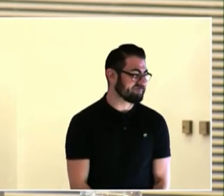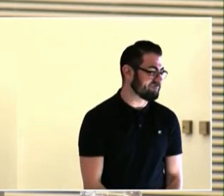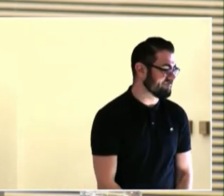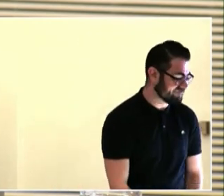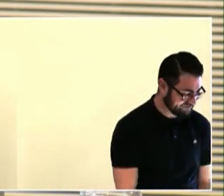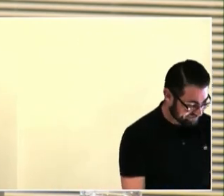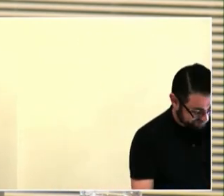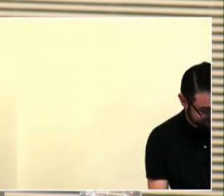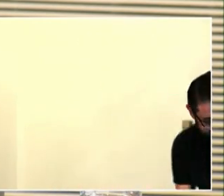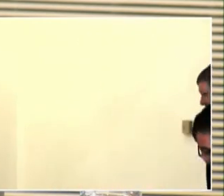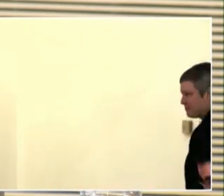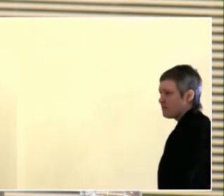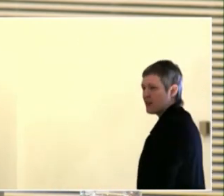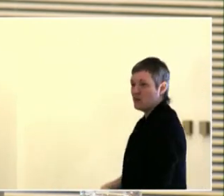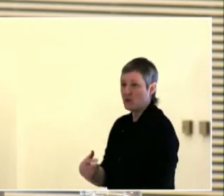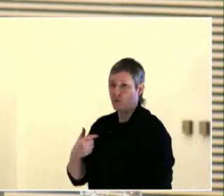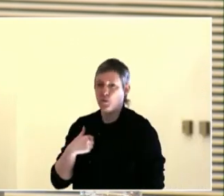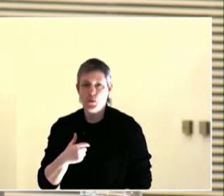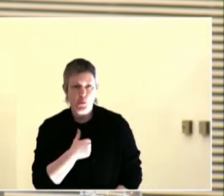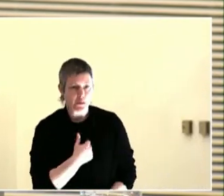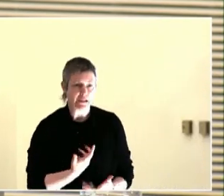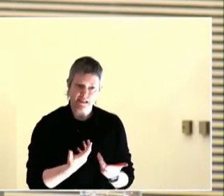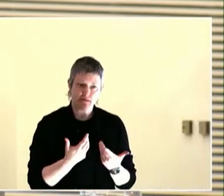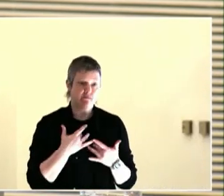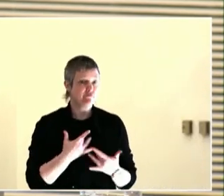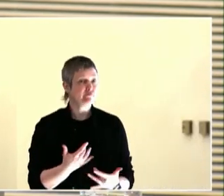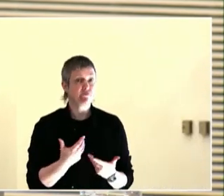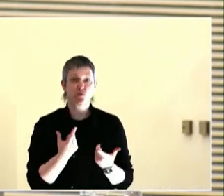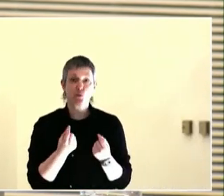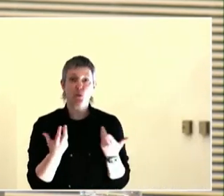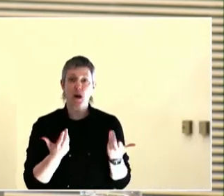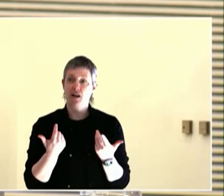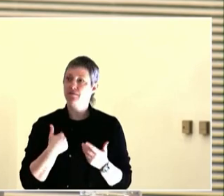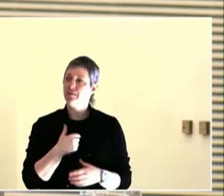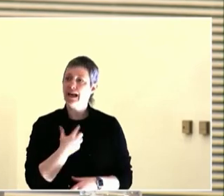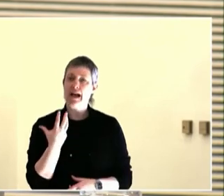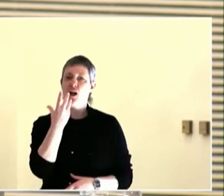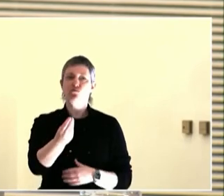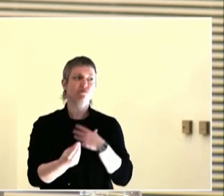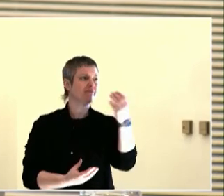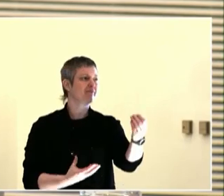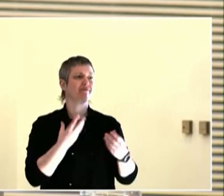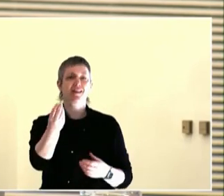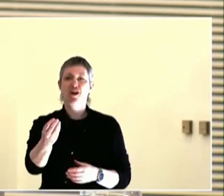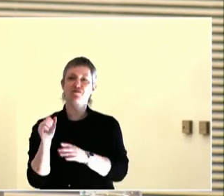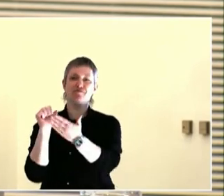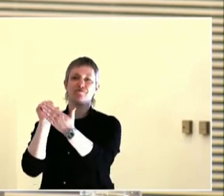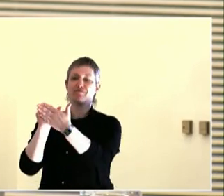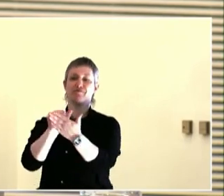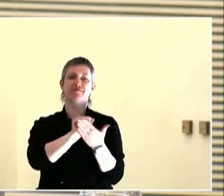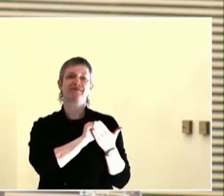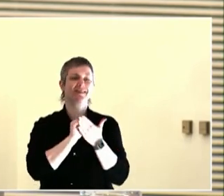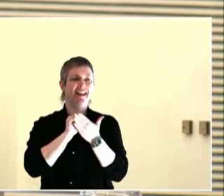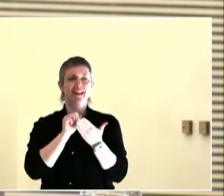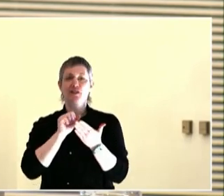Thank you, Antonio. Just a plug, students will be